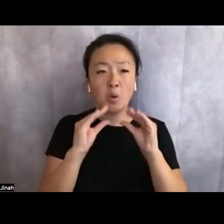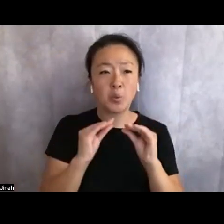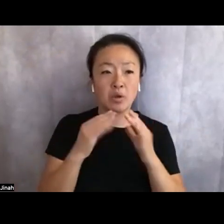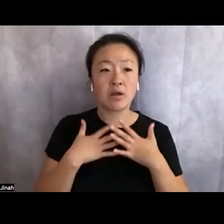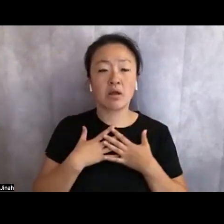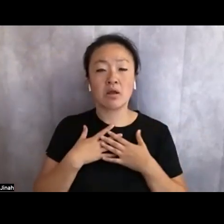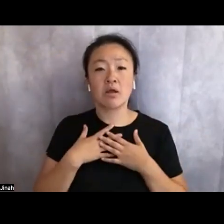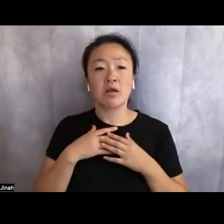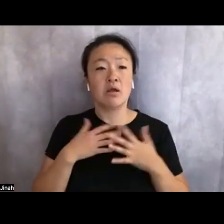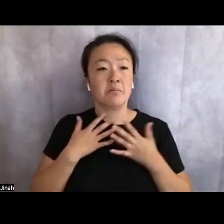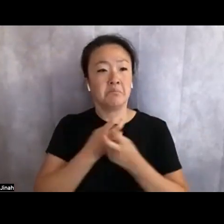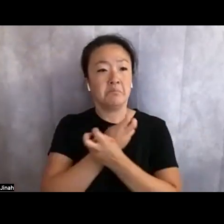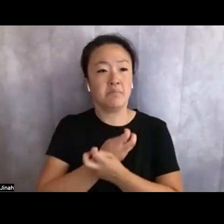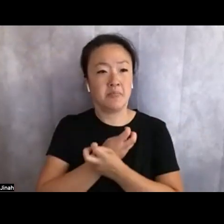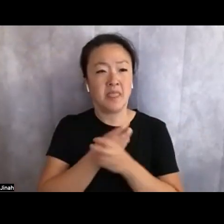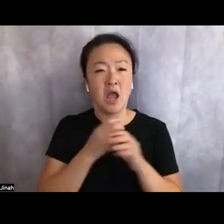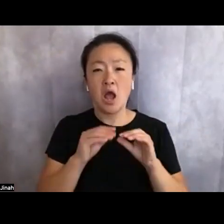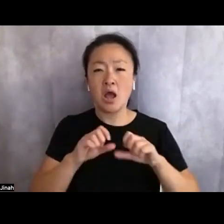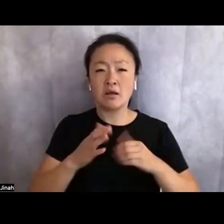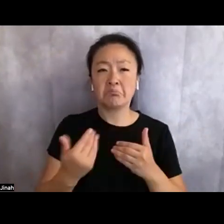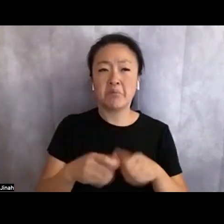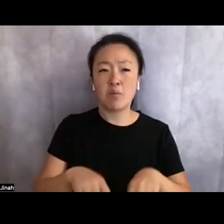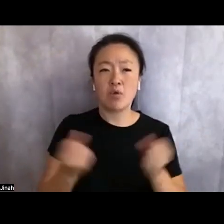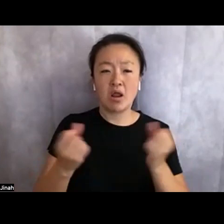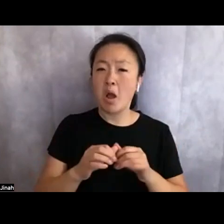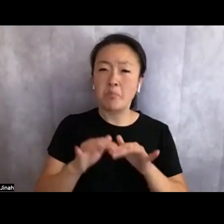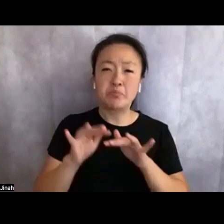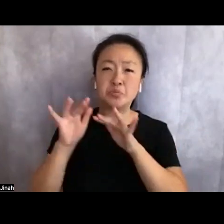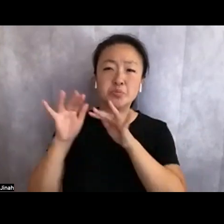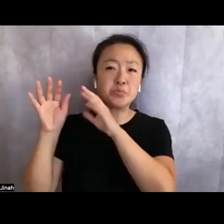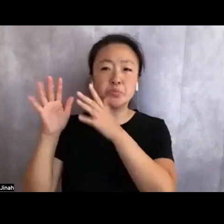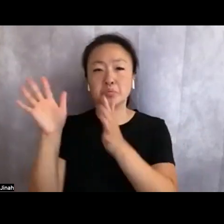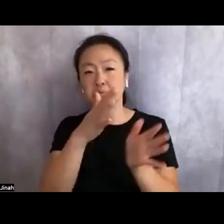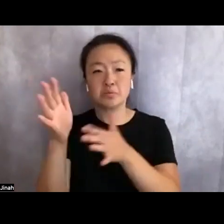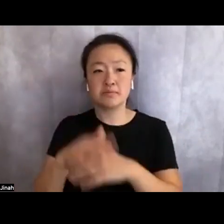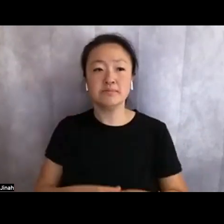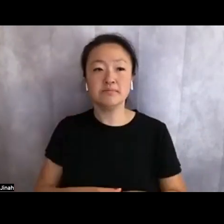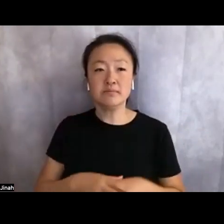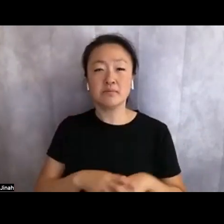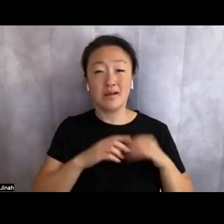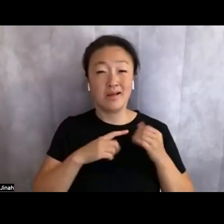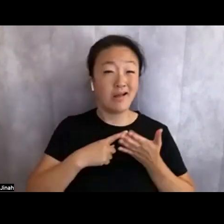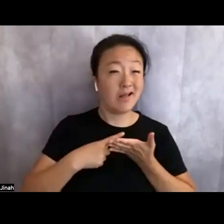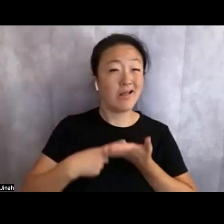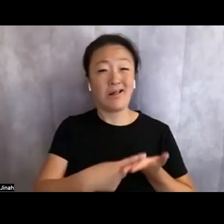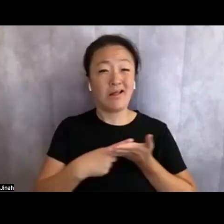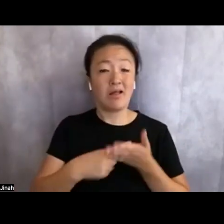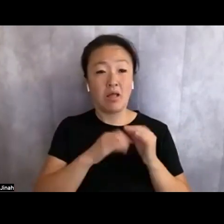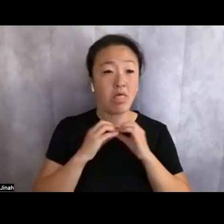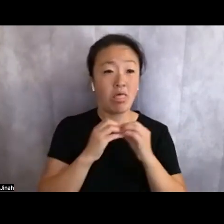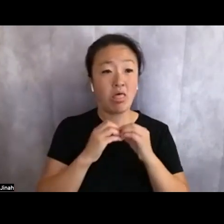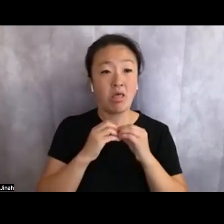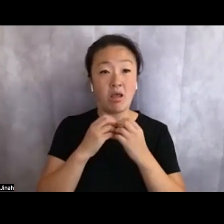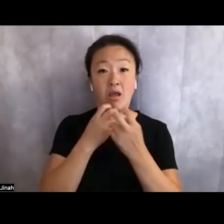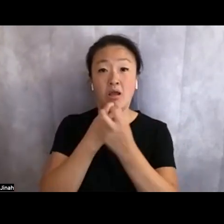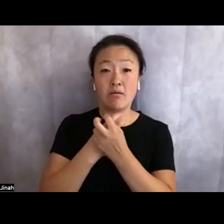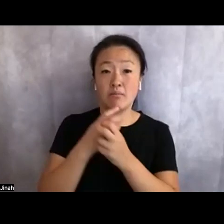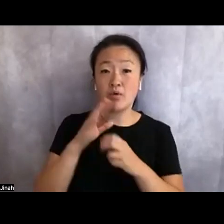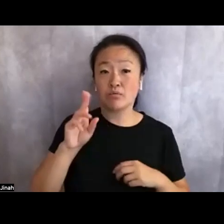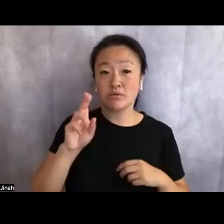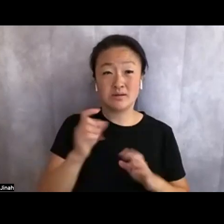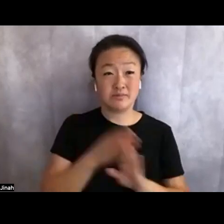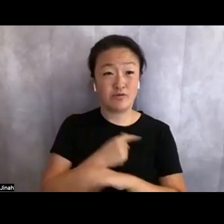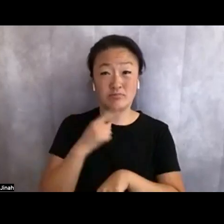that once kicked up the wind. To argue about bone dust before I'm actually dead, to plot